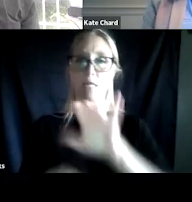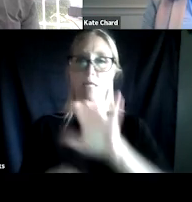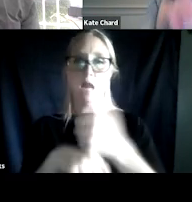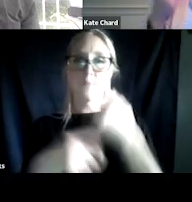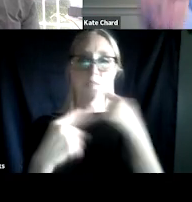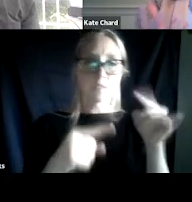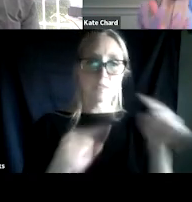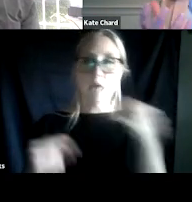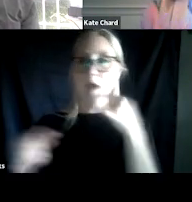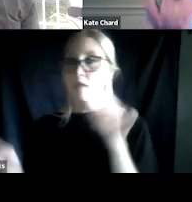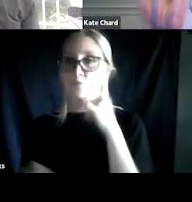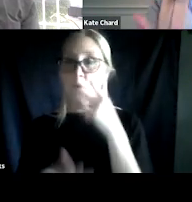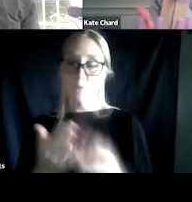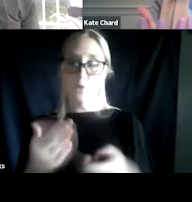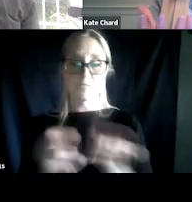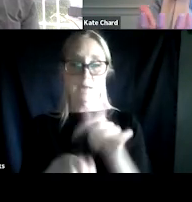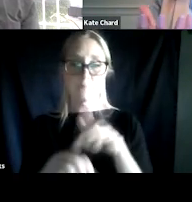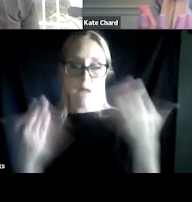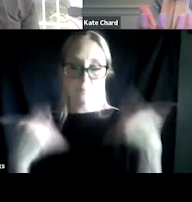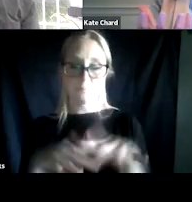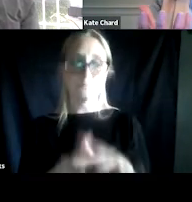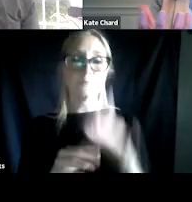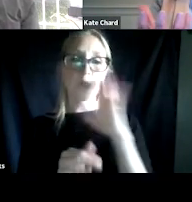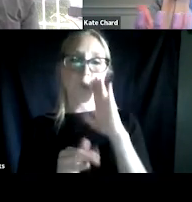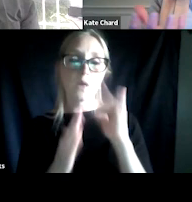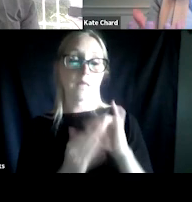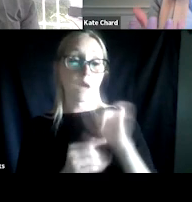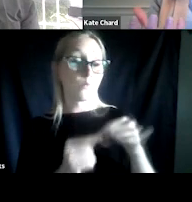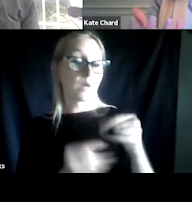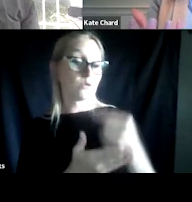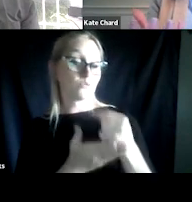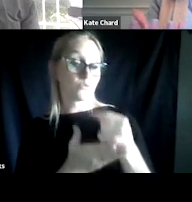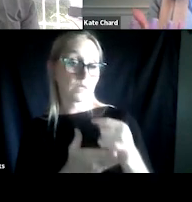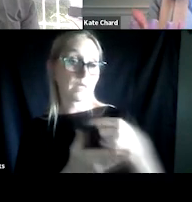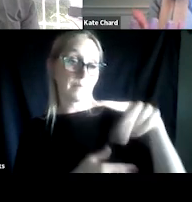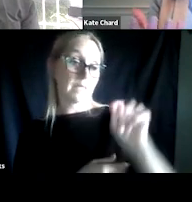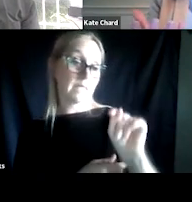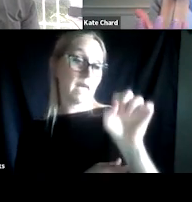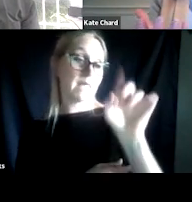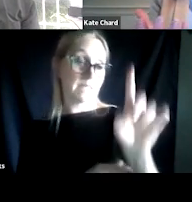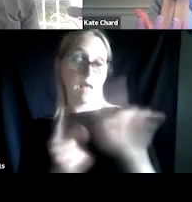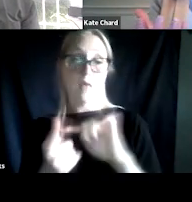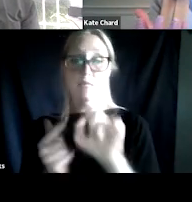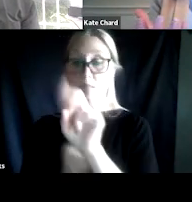knowing that when we treat PTSD, substance use goes down. But when we treat substance use, neither one tends to improve.